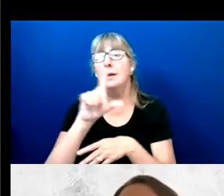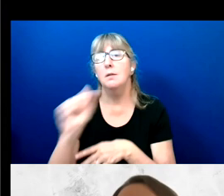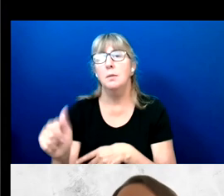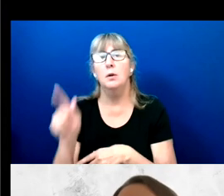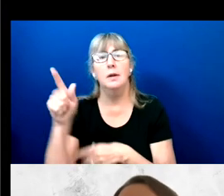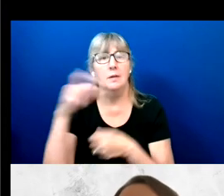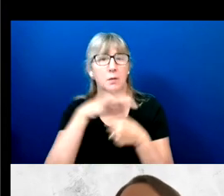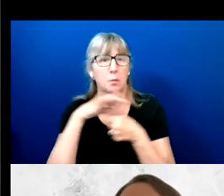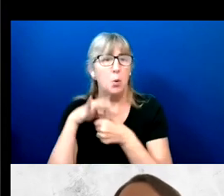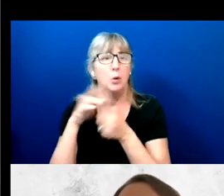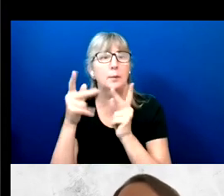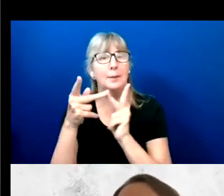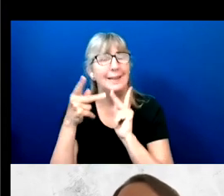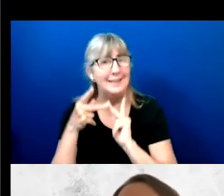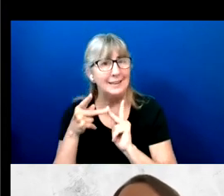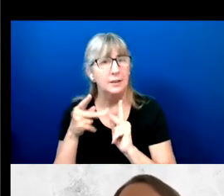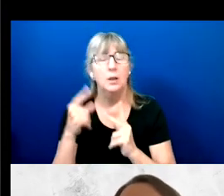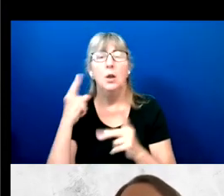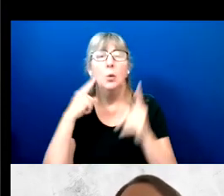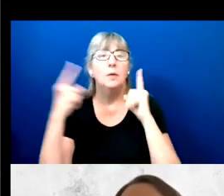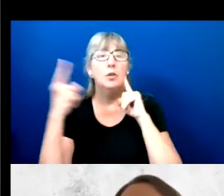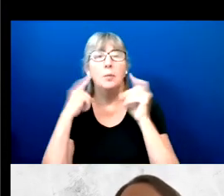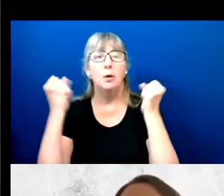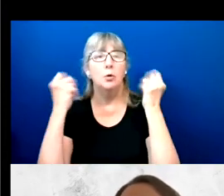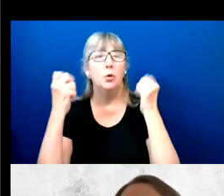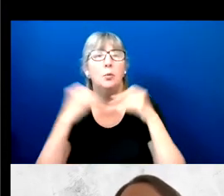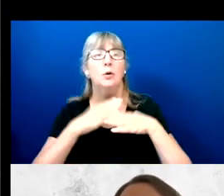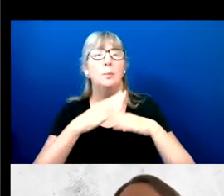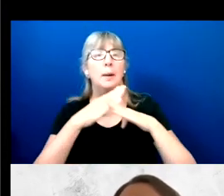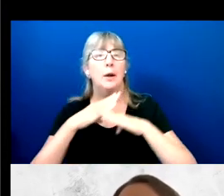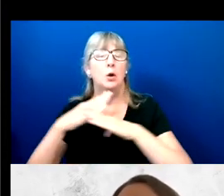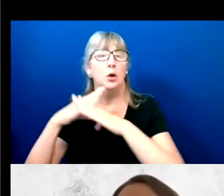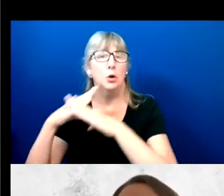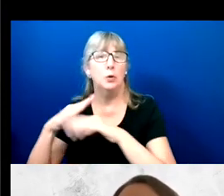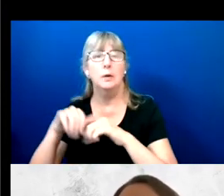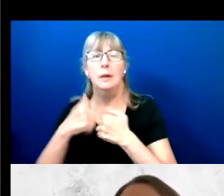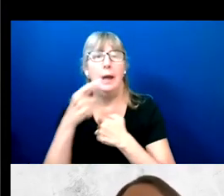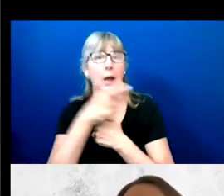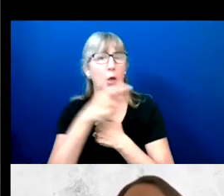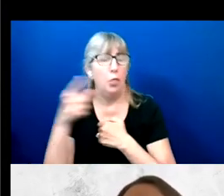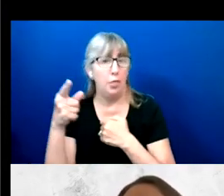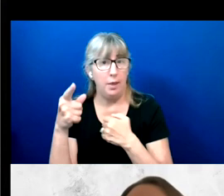We've heard about the numerous barriers they face and how they turn out last year in record